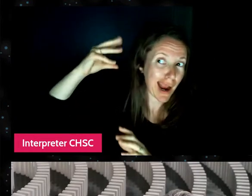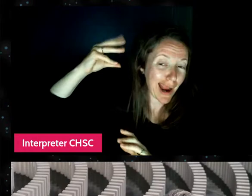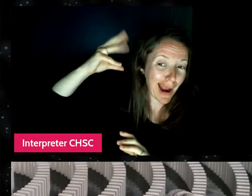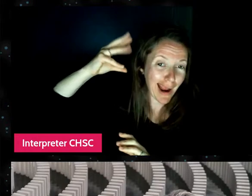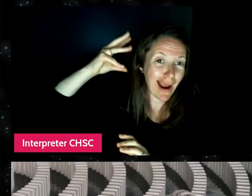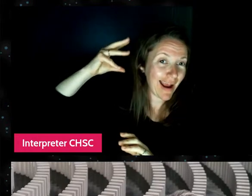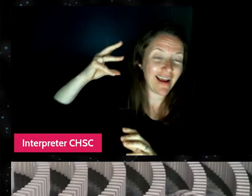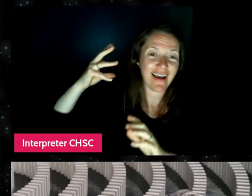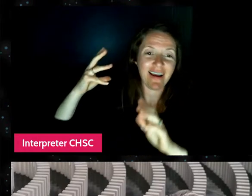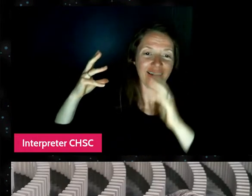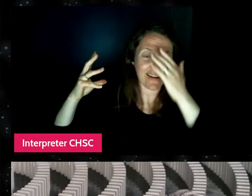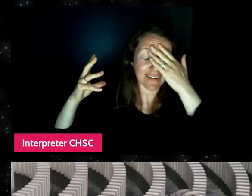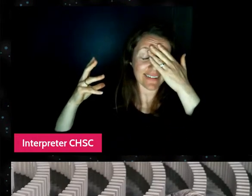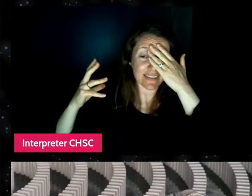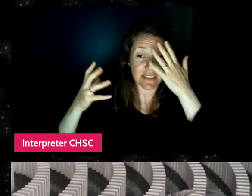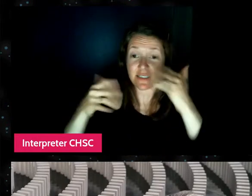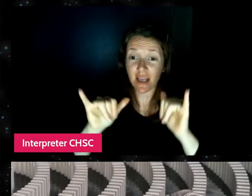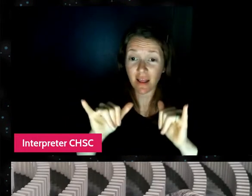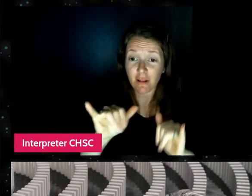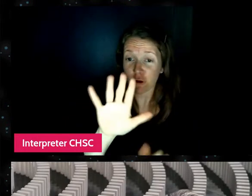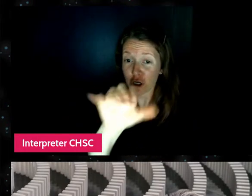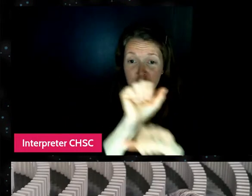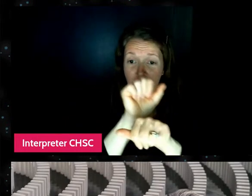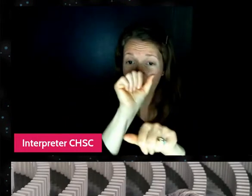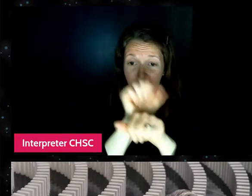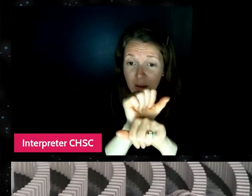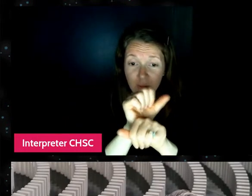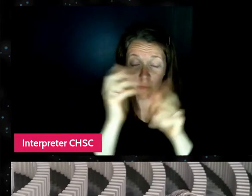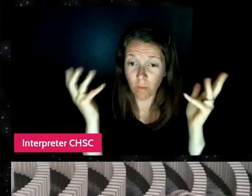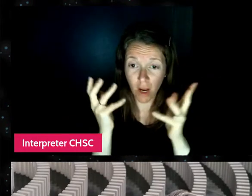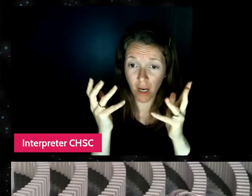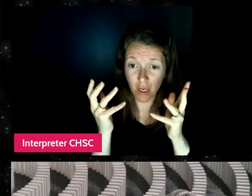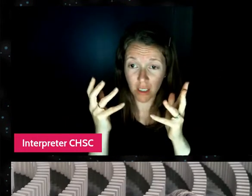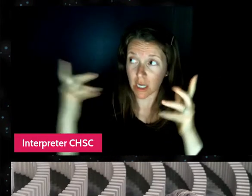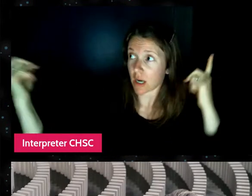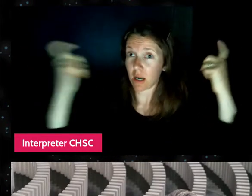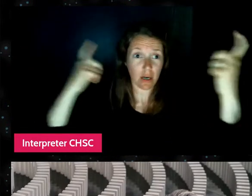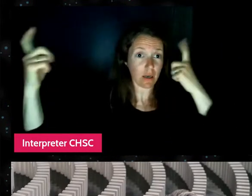And yet her job was to continually make